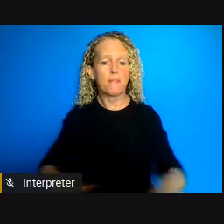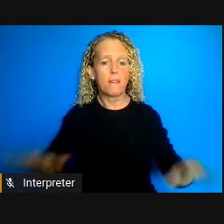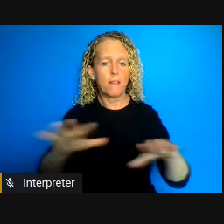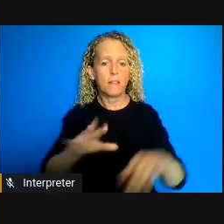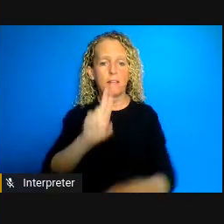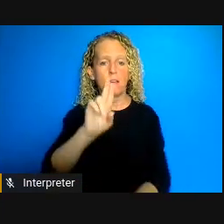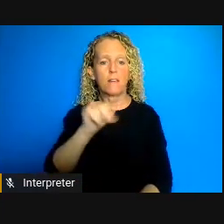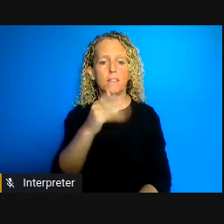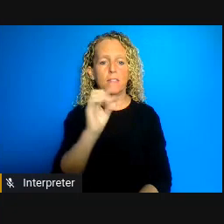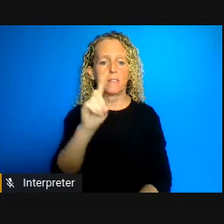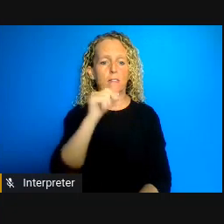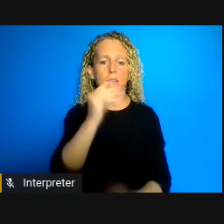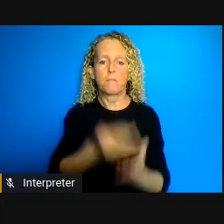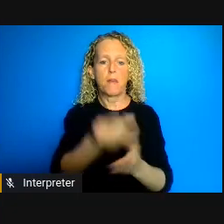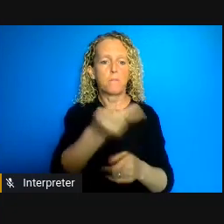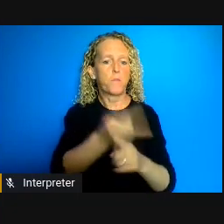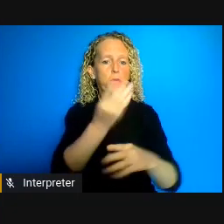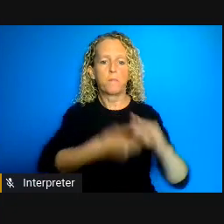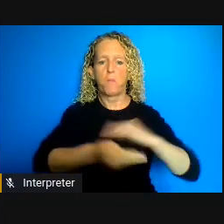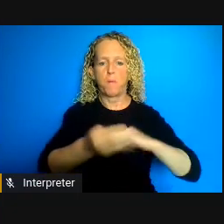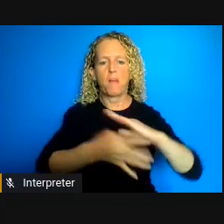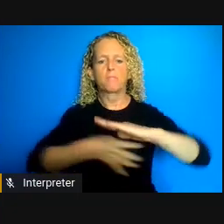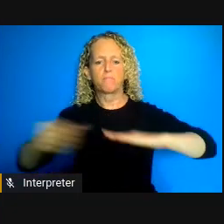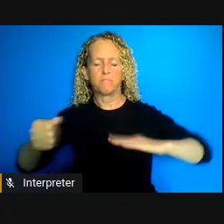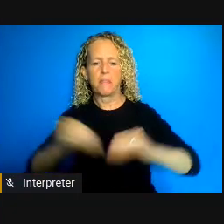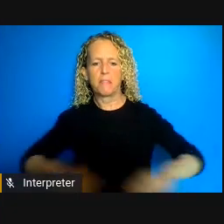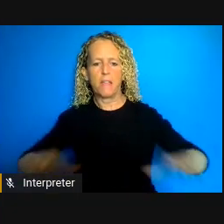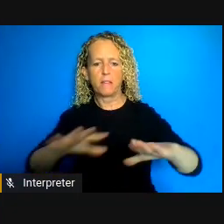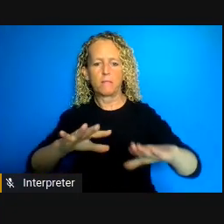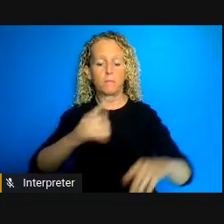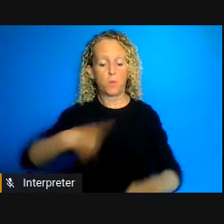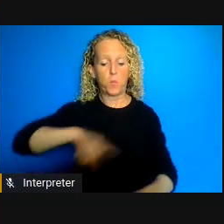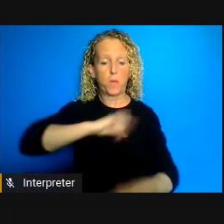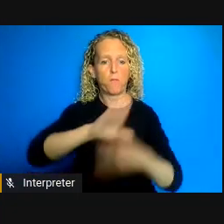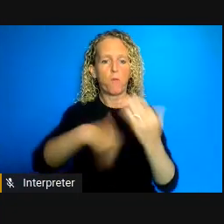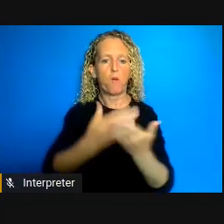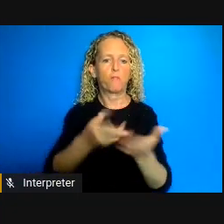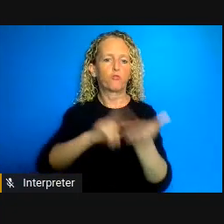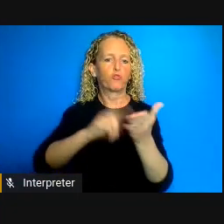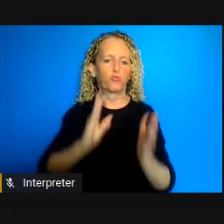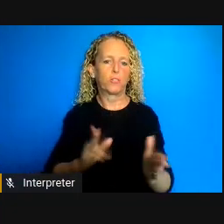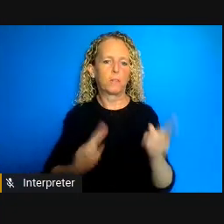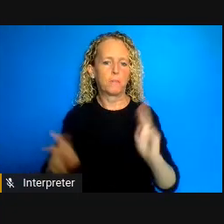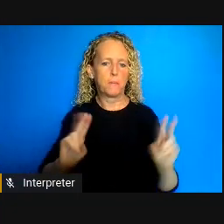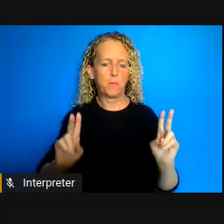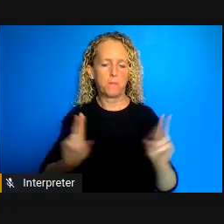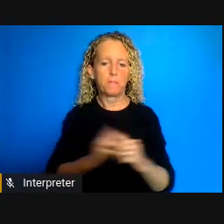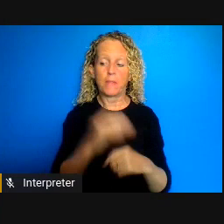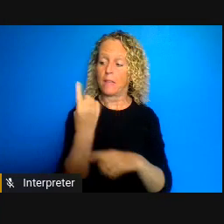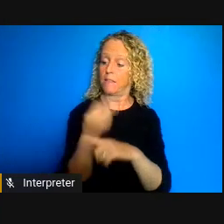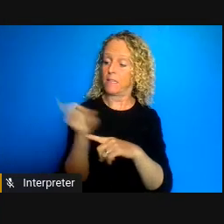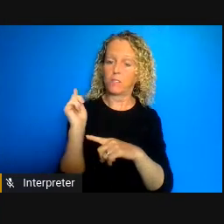of the Mi'kmaq. We are all treaty people. Last week episode 1 the focus also on